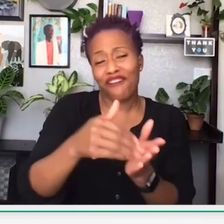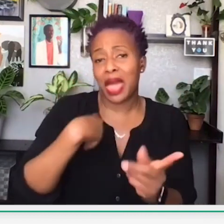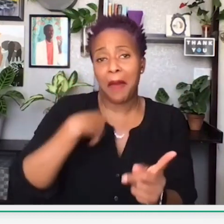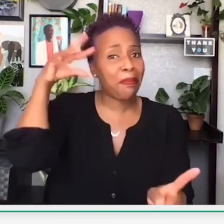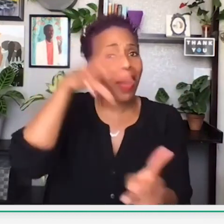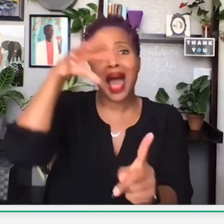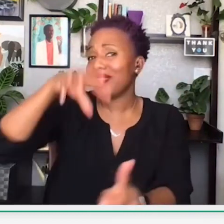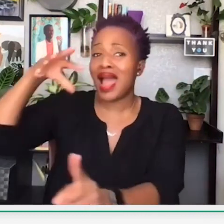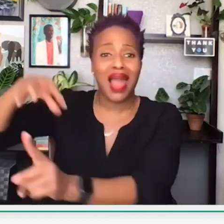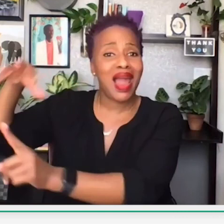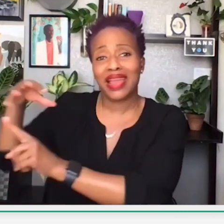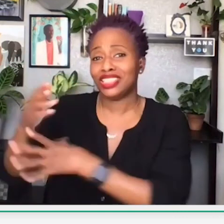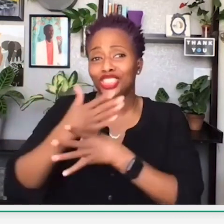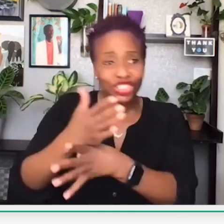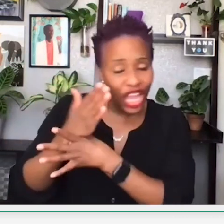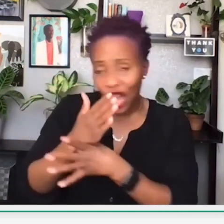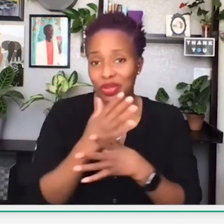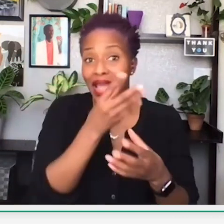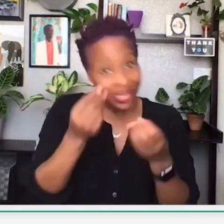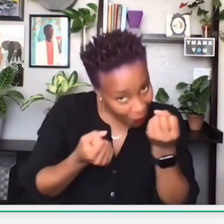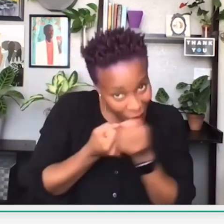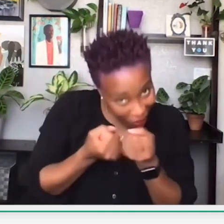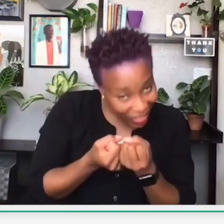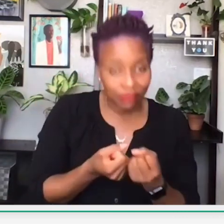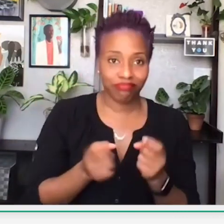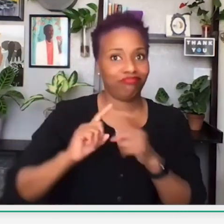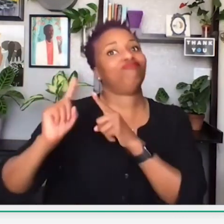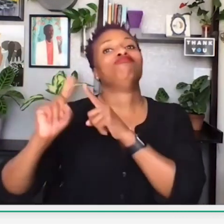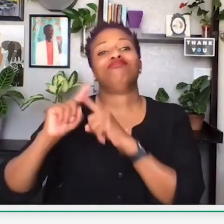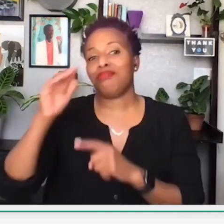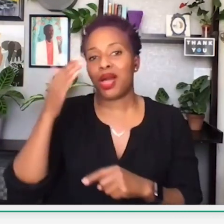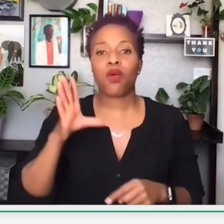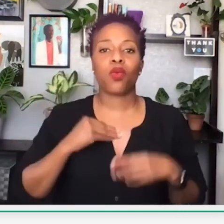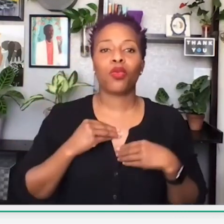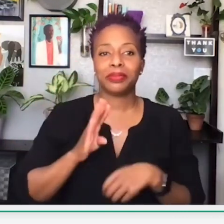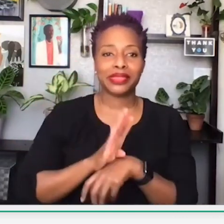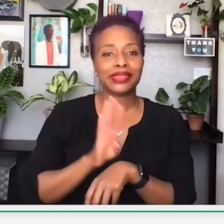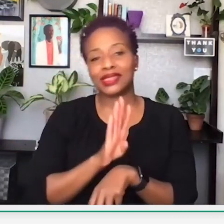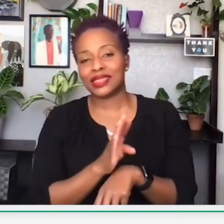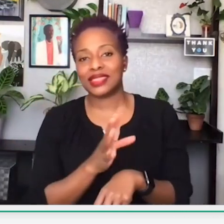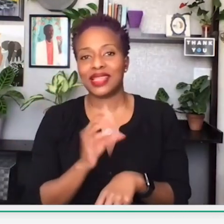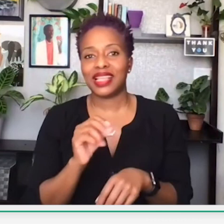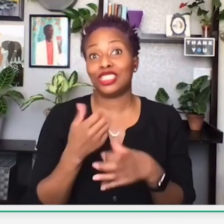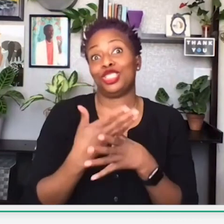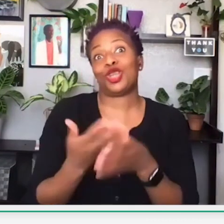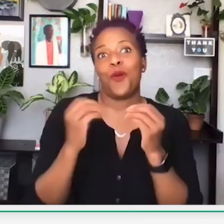And you can always look at my Instagram page. I am always featuring, and spotlighting, and, of course, supporting many black-owned businesses.